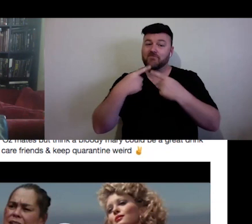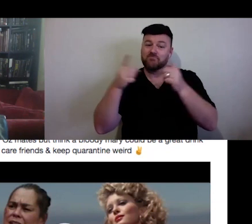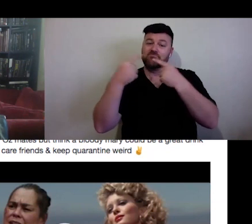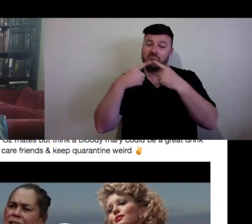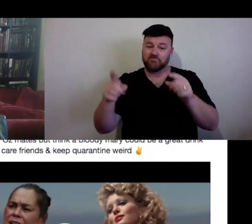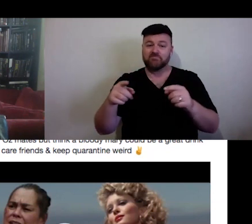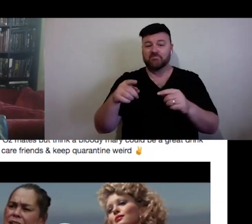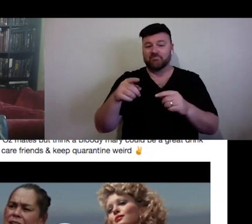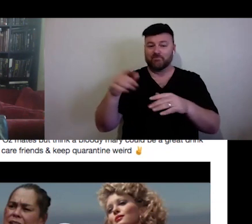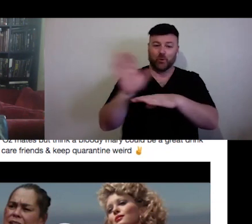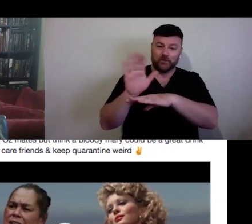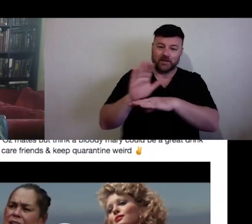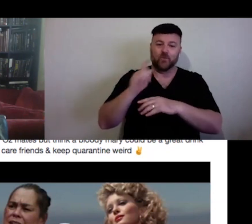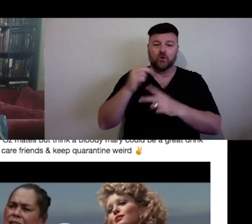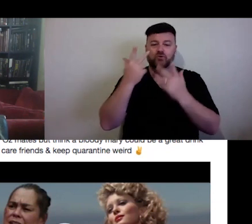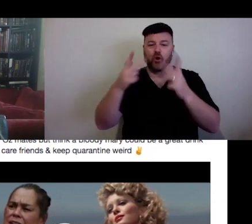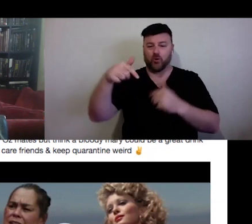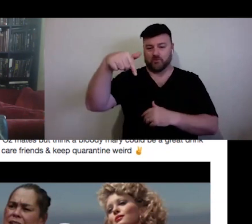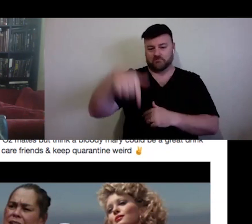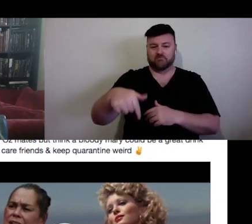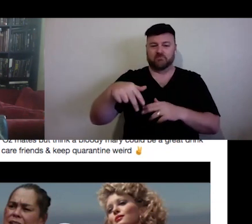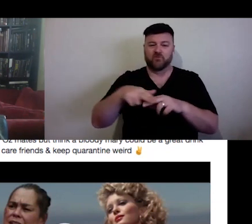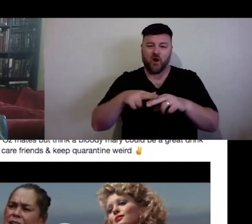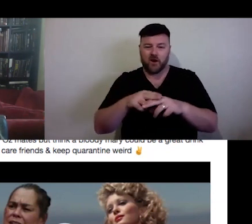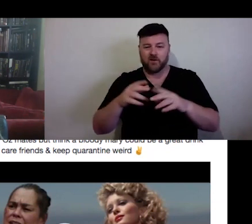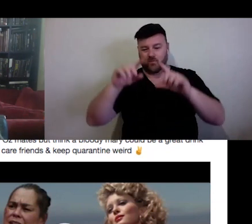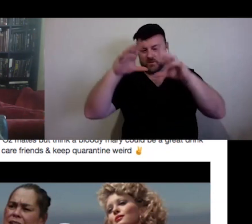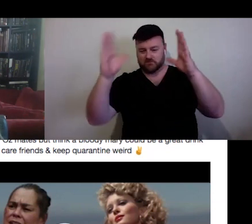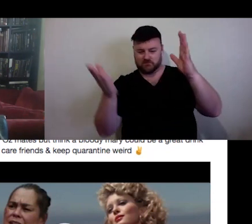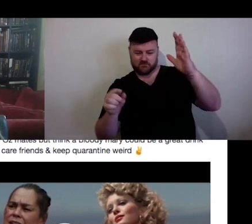Friday in Australia, in the Northern Hemisphere, in some places on Twitch